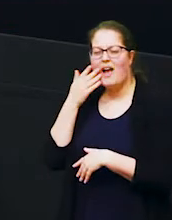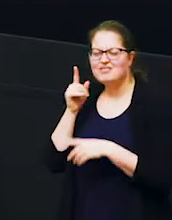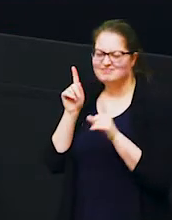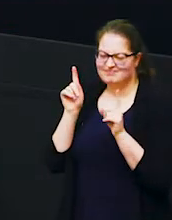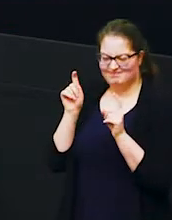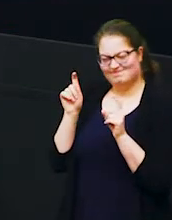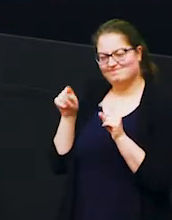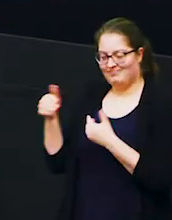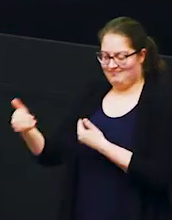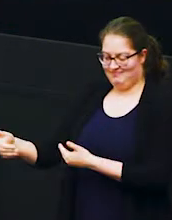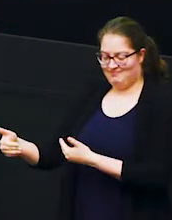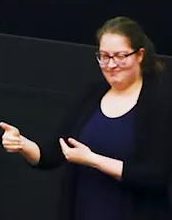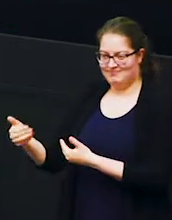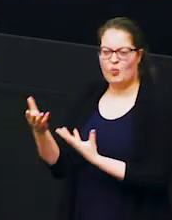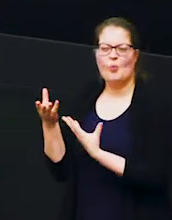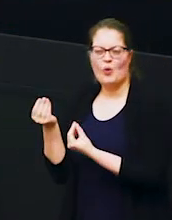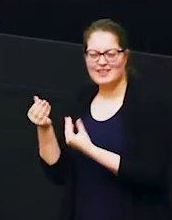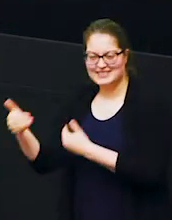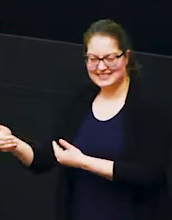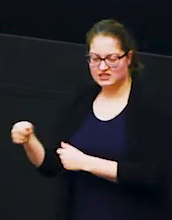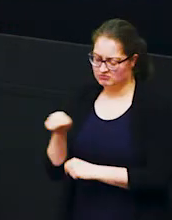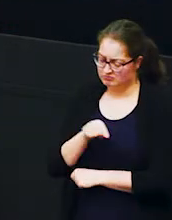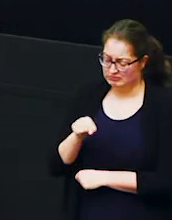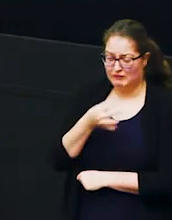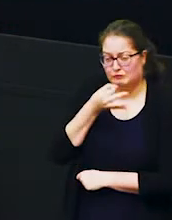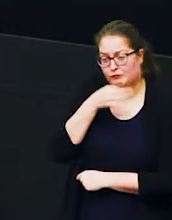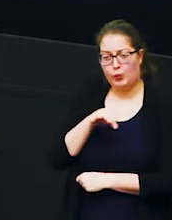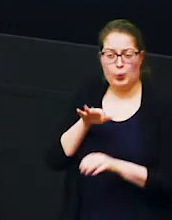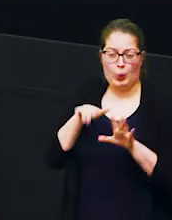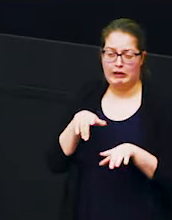and between the wet seasons there's very very little rainfall so after the wet season we've